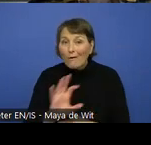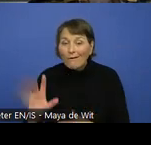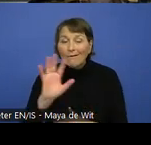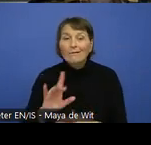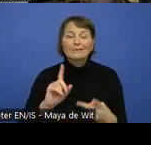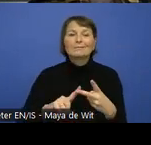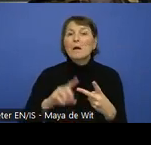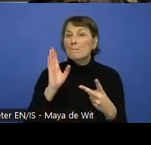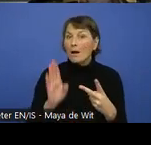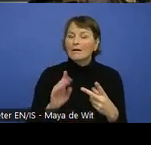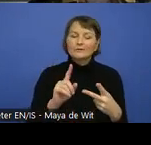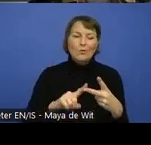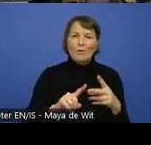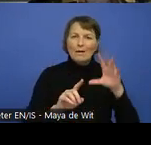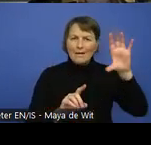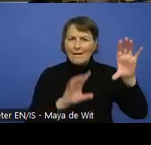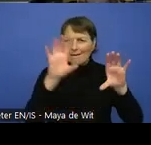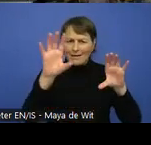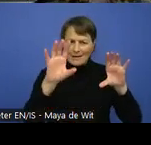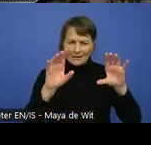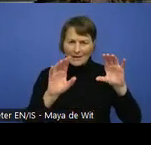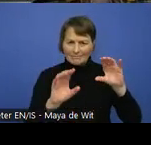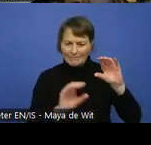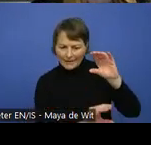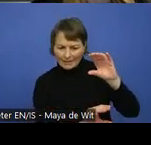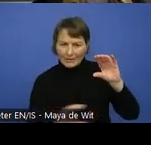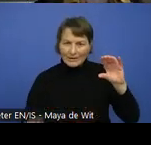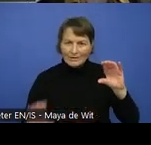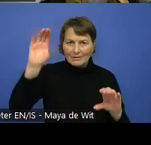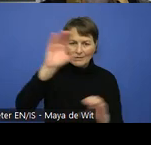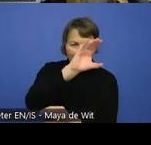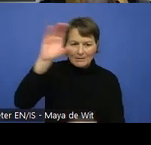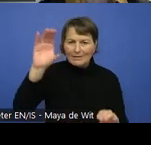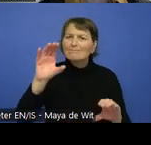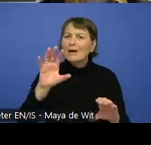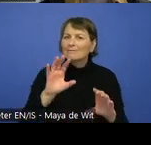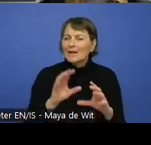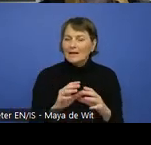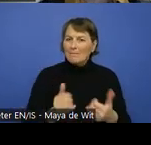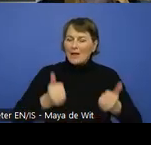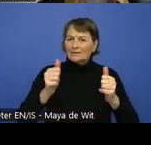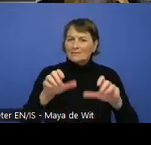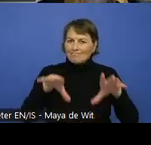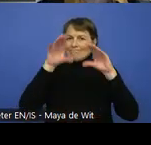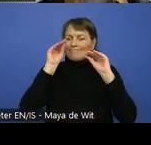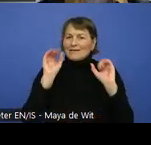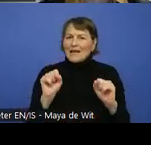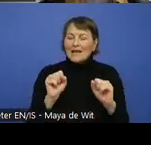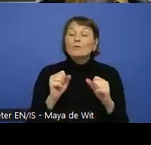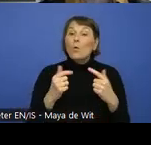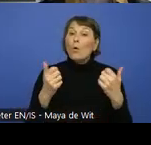in layouts of what constitutes, you know, a layout that can be customized for different